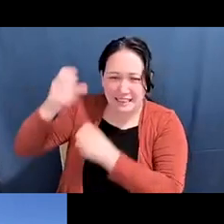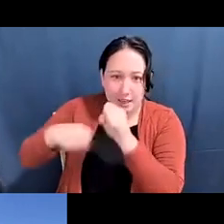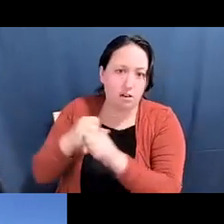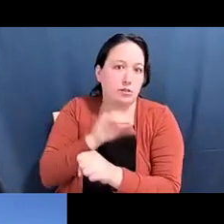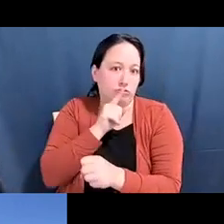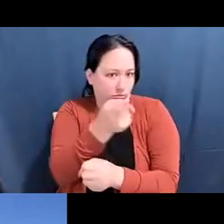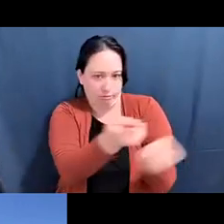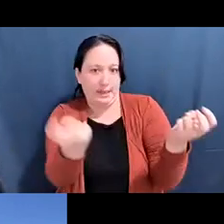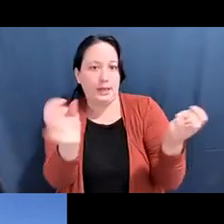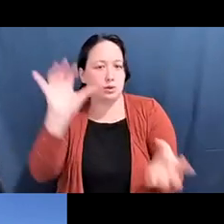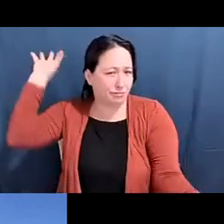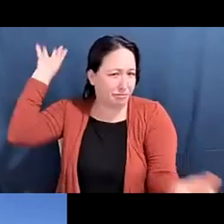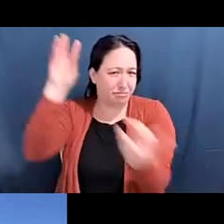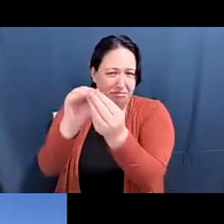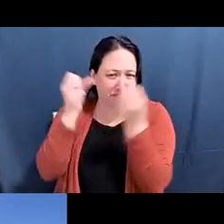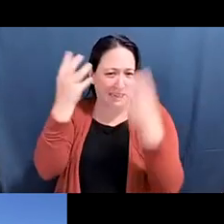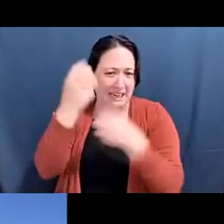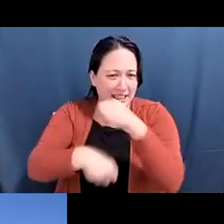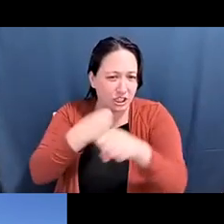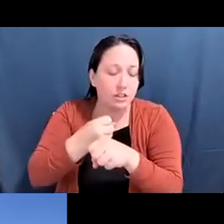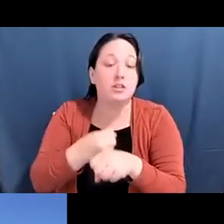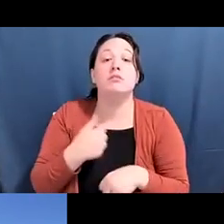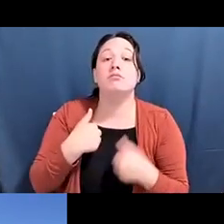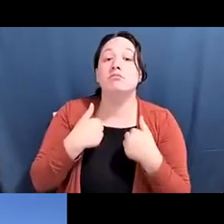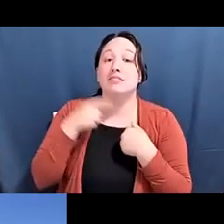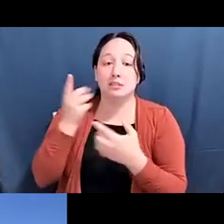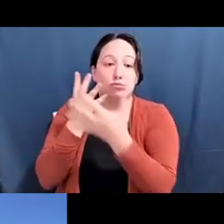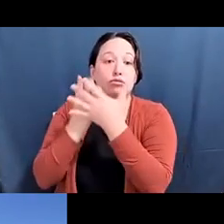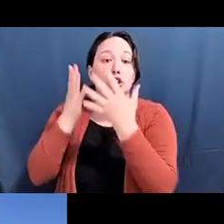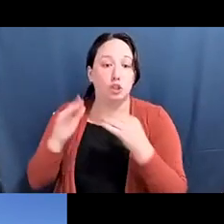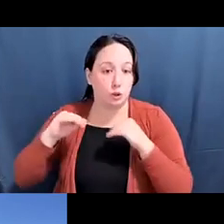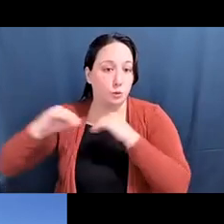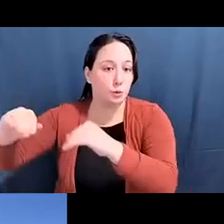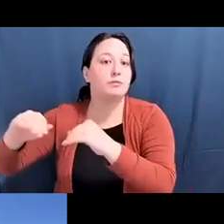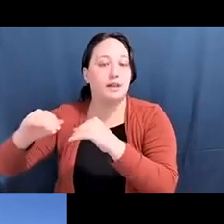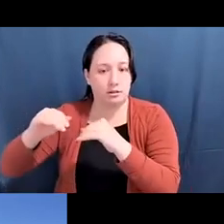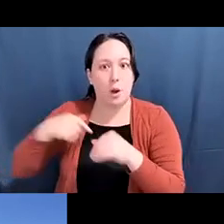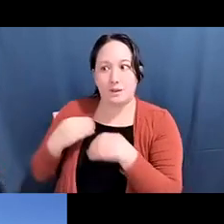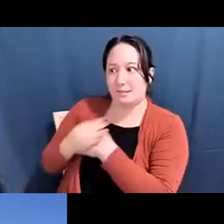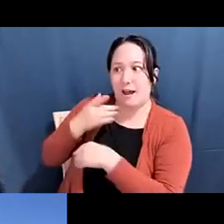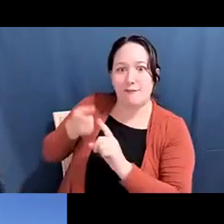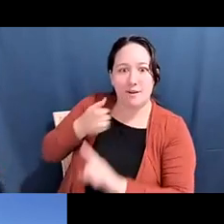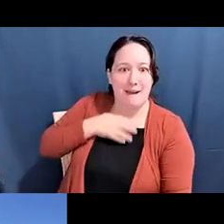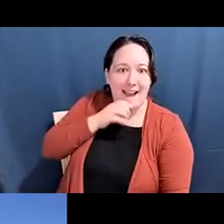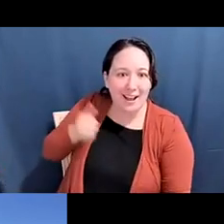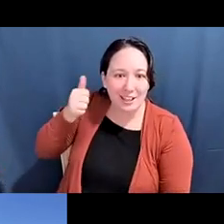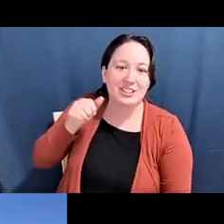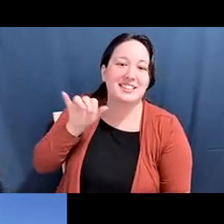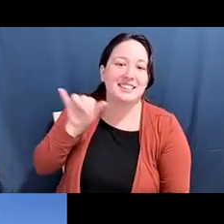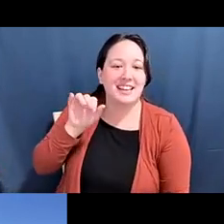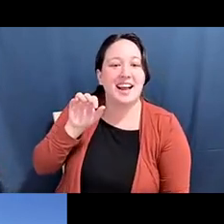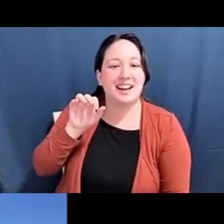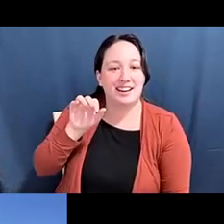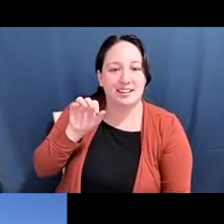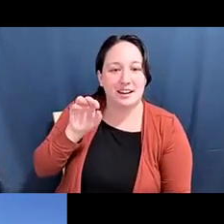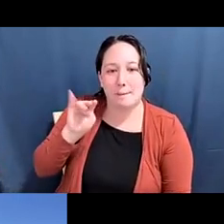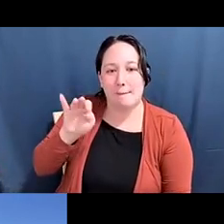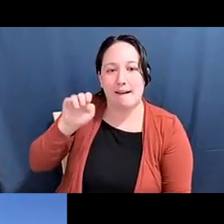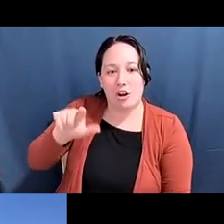Diane Fujino: I did work in the political prisoner movement inspired by some of my elders like Yuri Kochiyama and Michael Yasutake and Mitsuyo Yamada.